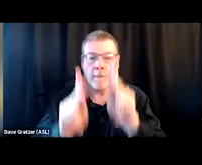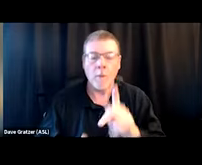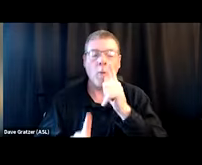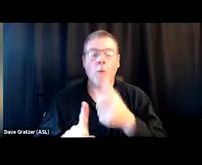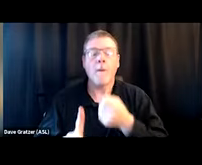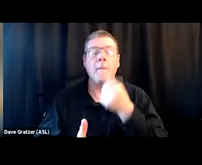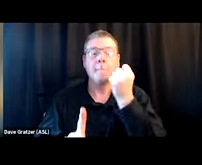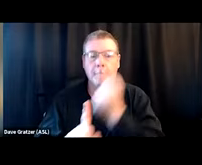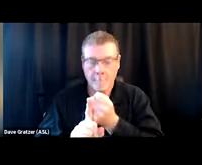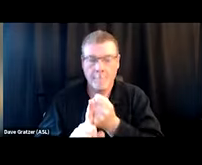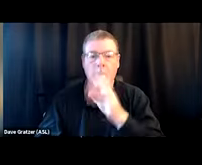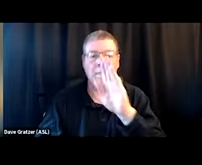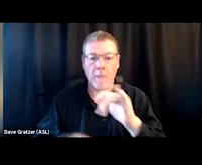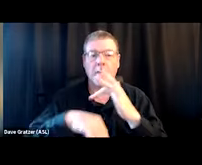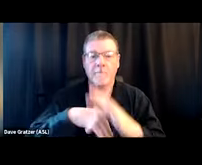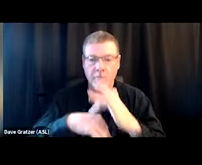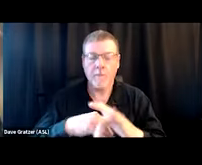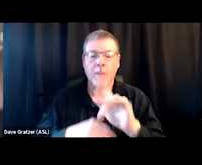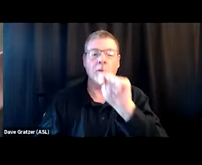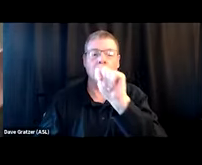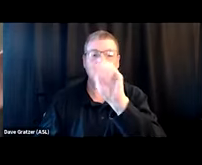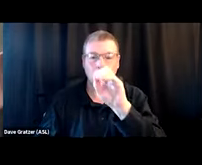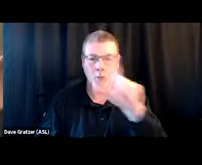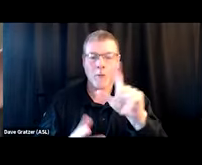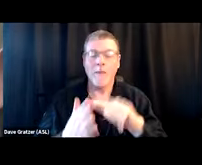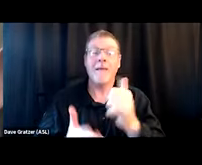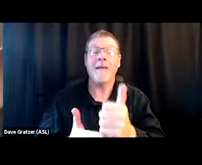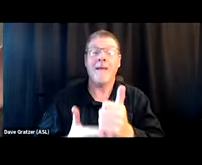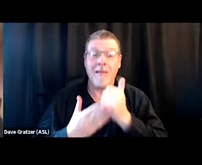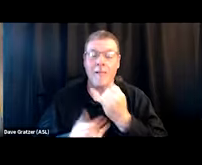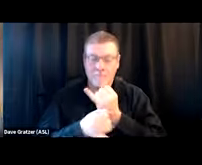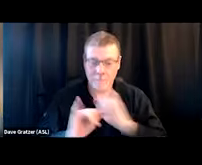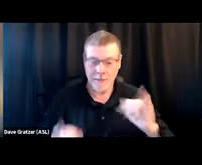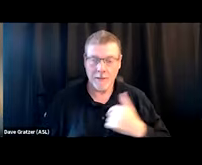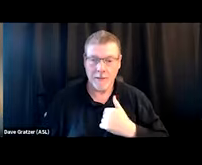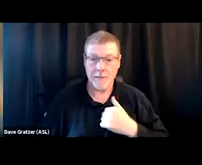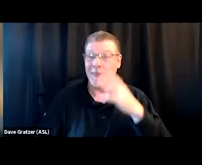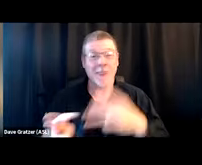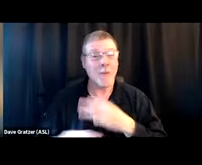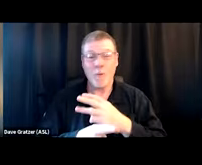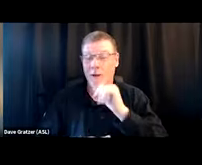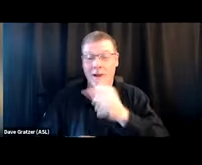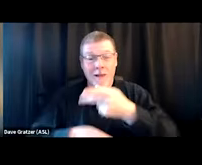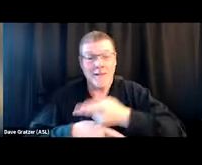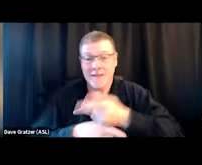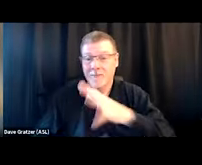by the availability of a tool that reinforced autonomy in a world really not catering to their health and well-being.